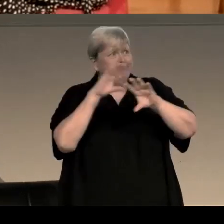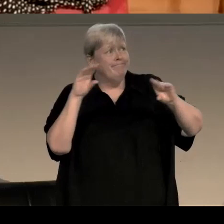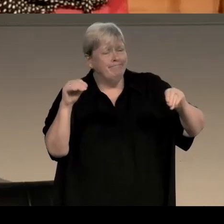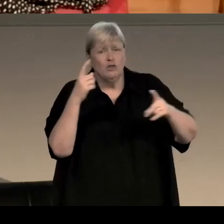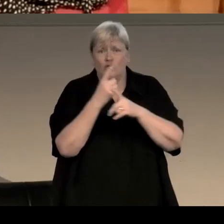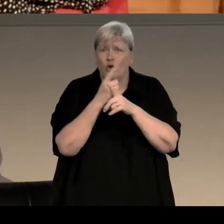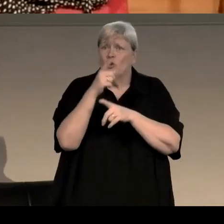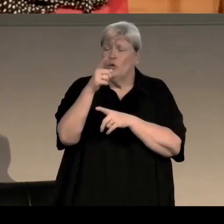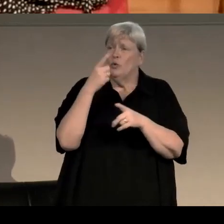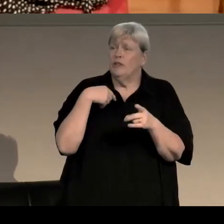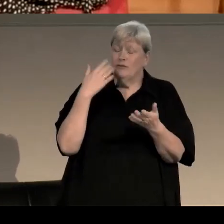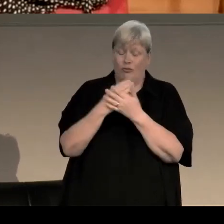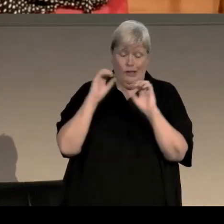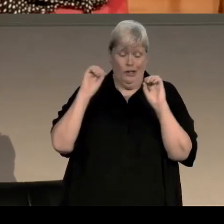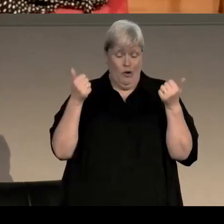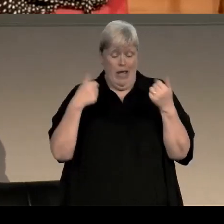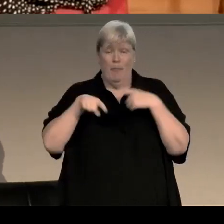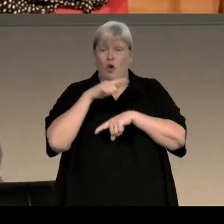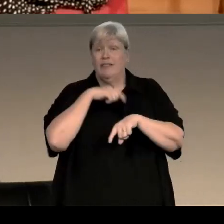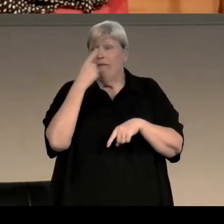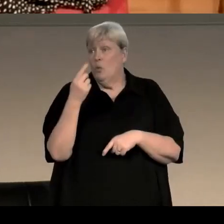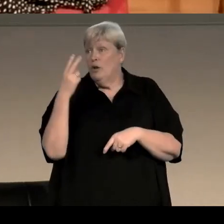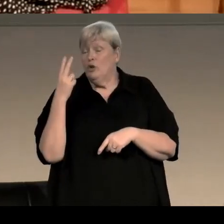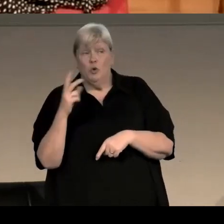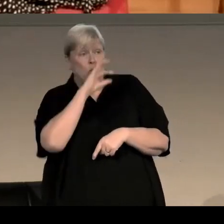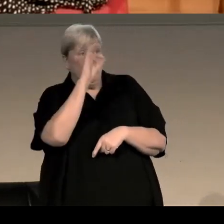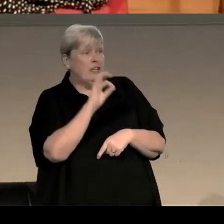and it's great because, you know, I go along with one or two questions about something specific and